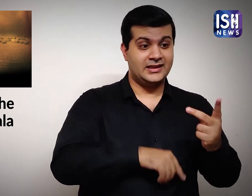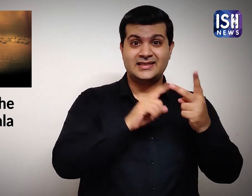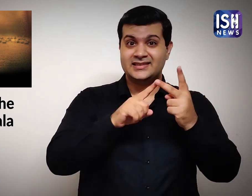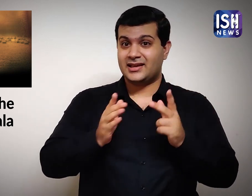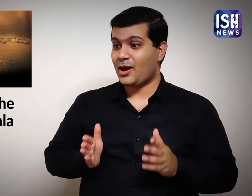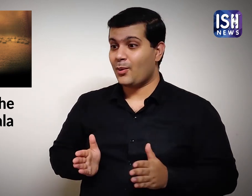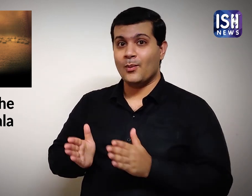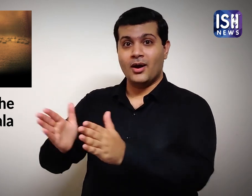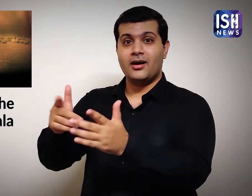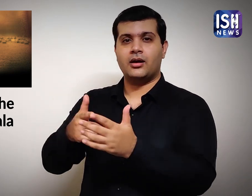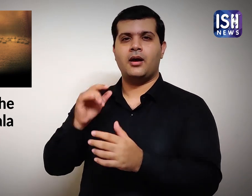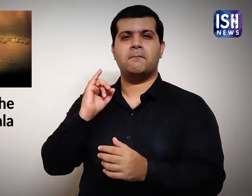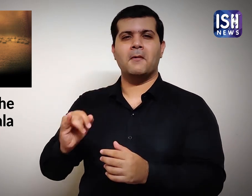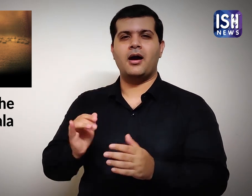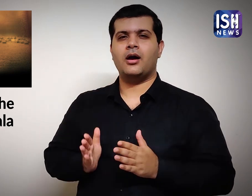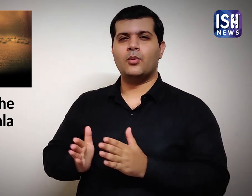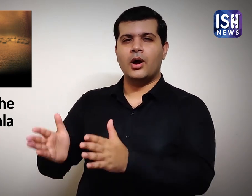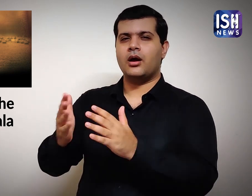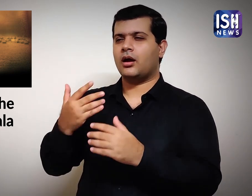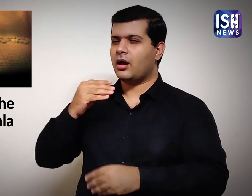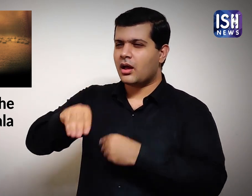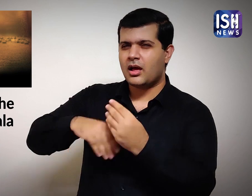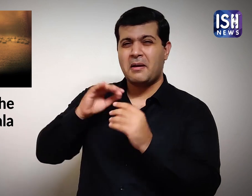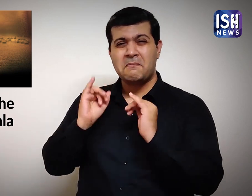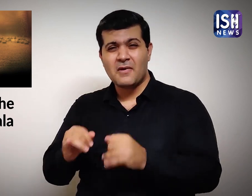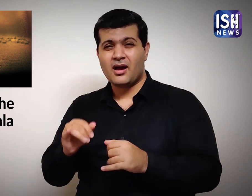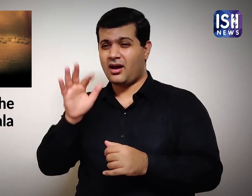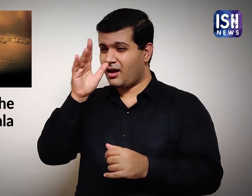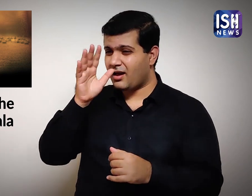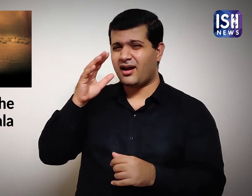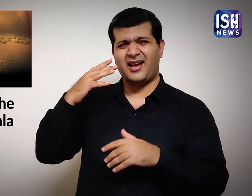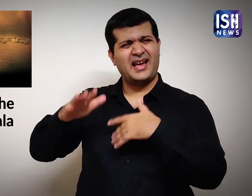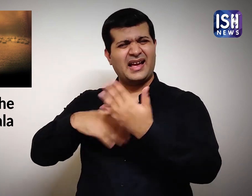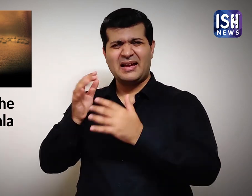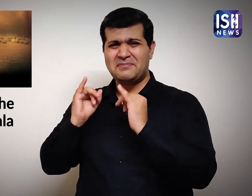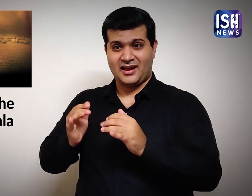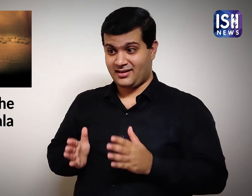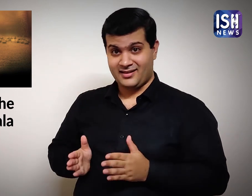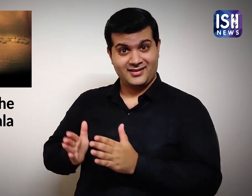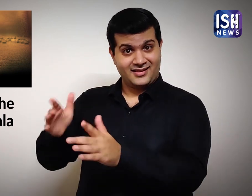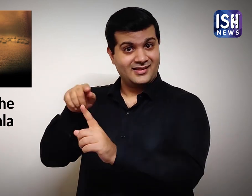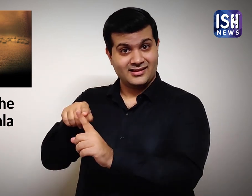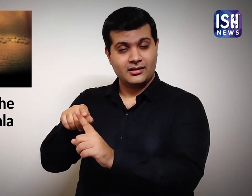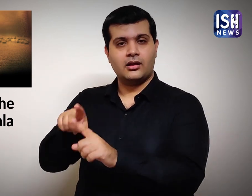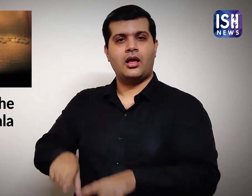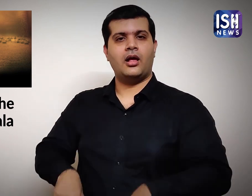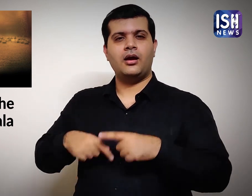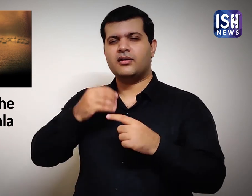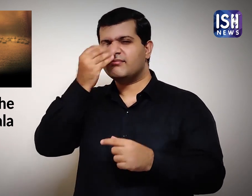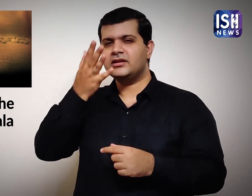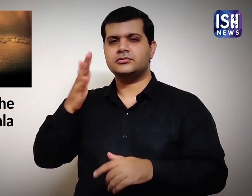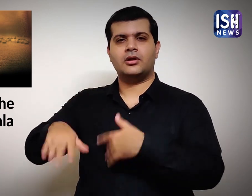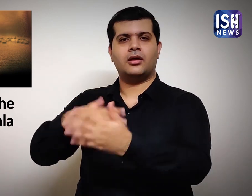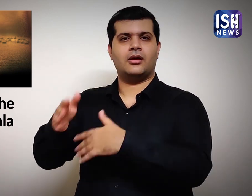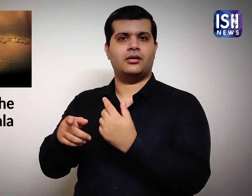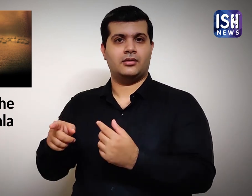2. Following the wrong path and doing wrongful deeds, life will be full of luxury.